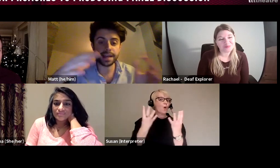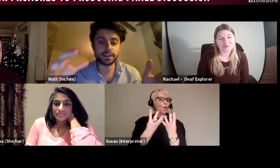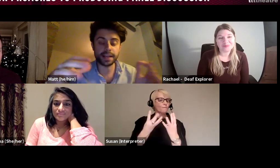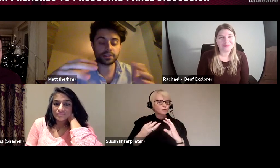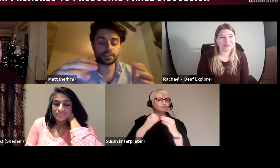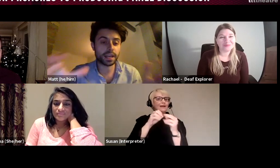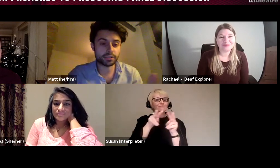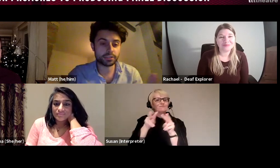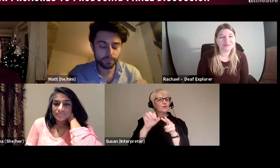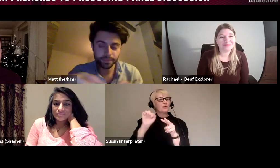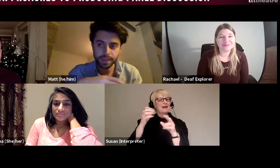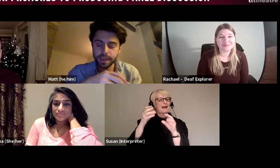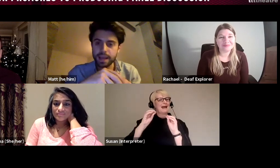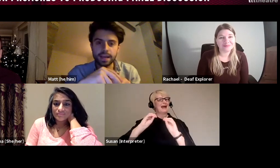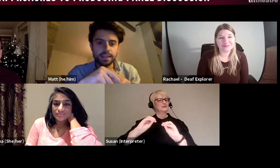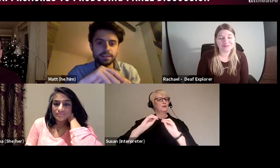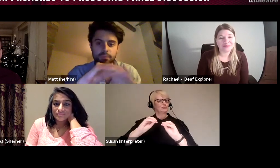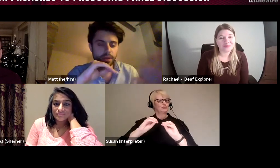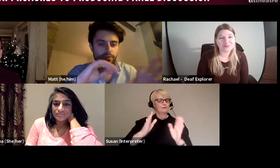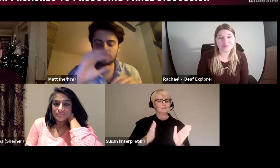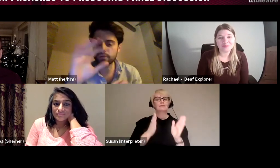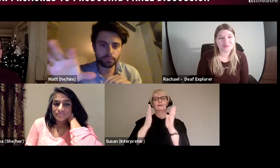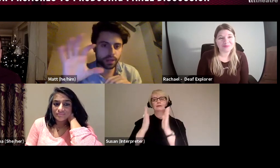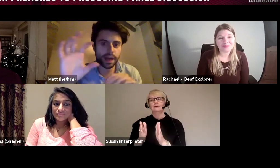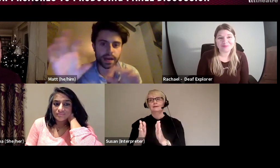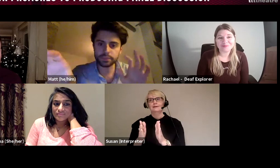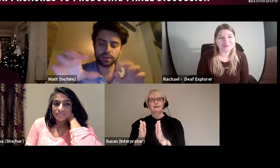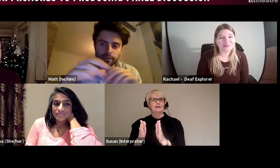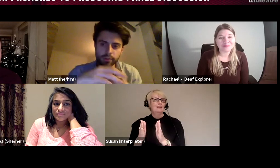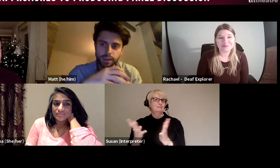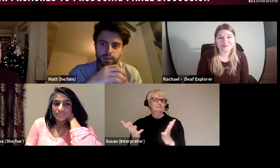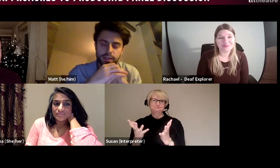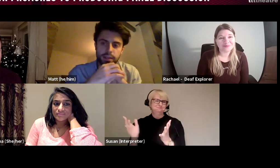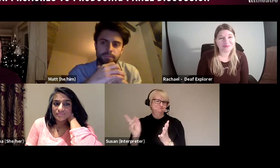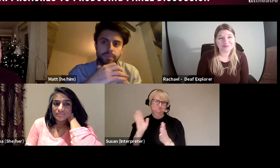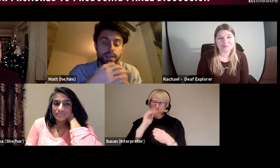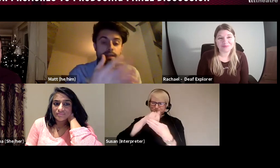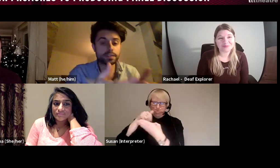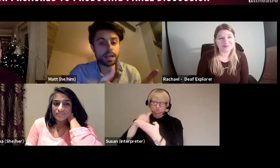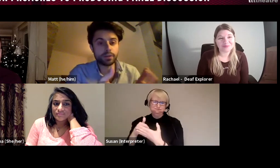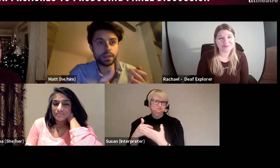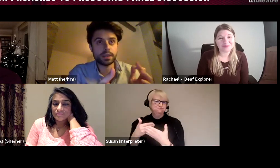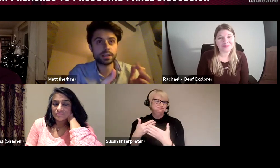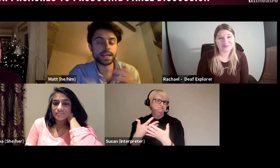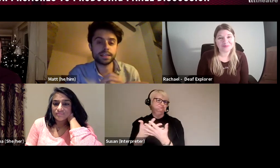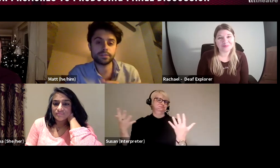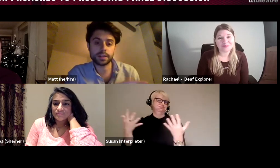education and then he did a bit of absolutely everything. He's now the executive director at